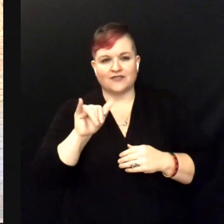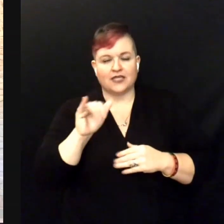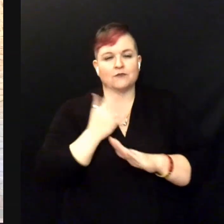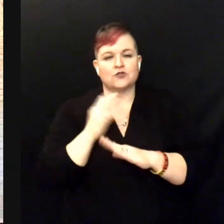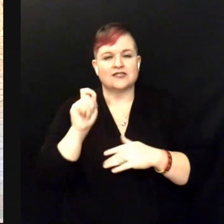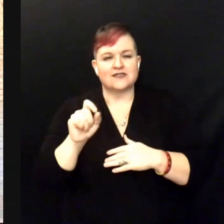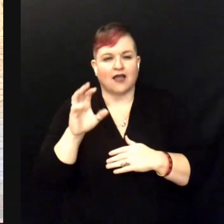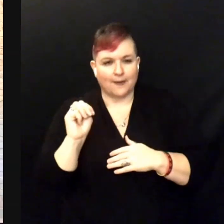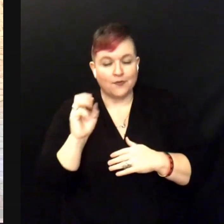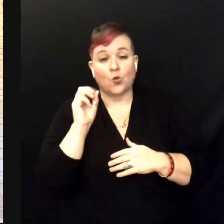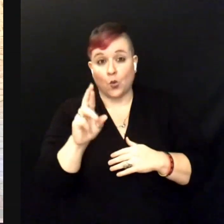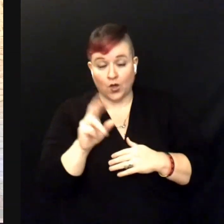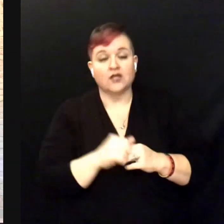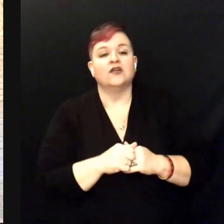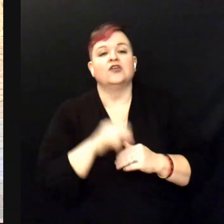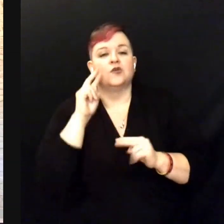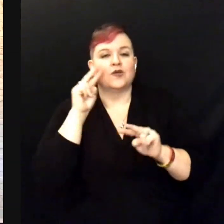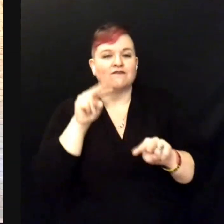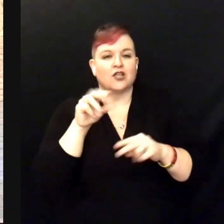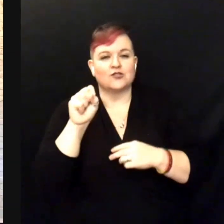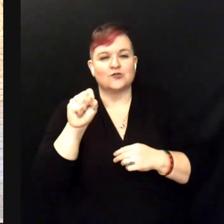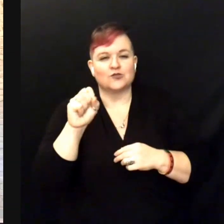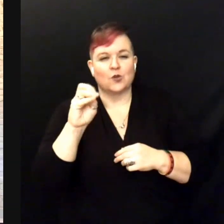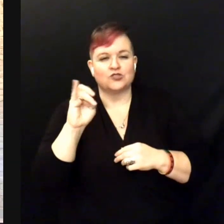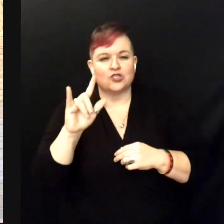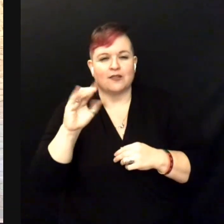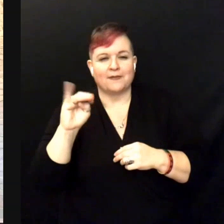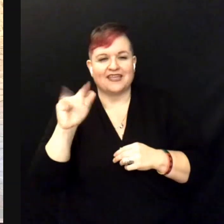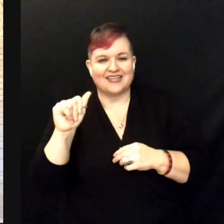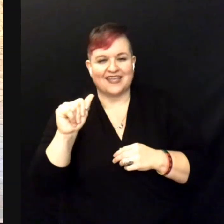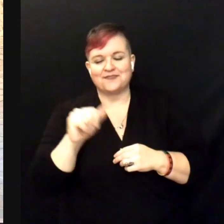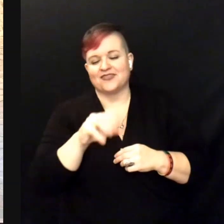or follow me on social media, Mandy Harvey, you'll find me out there.